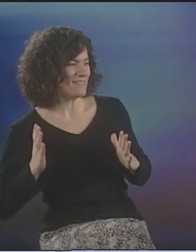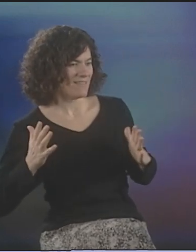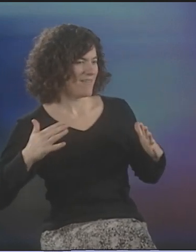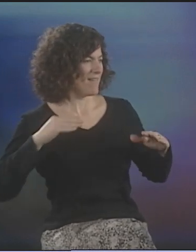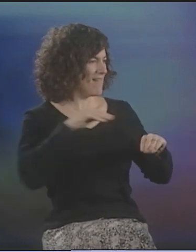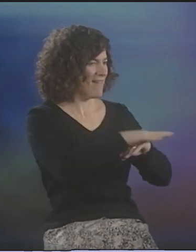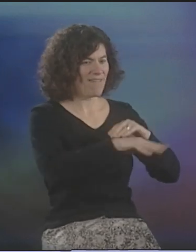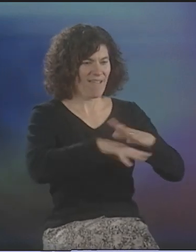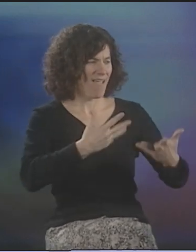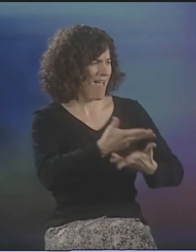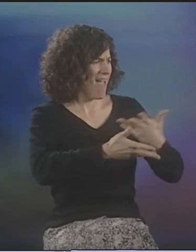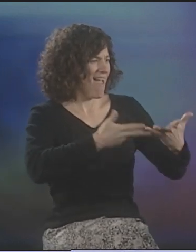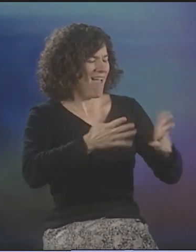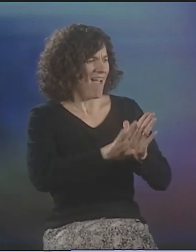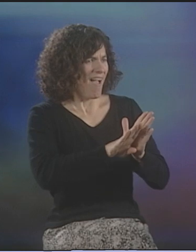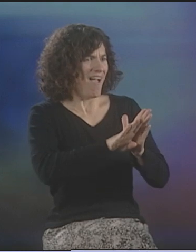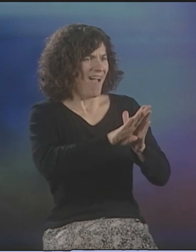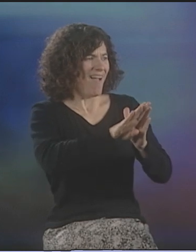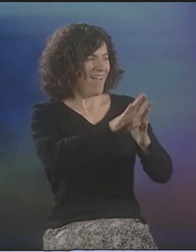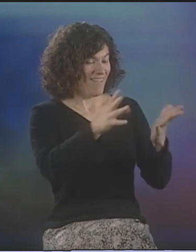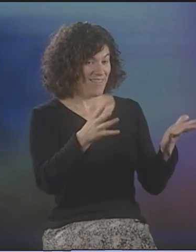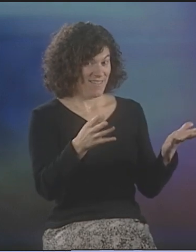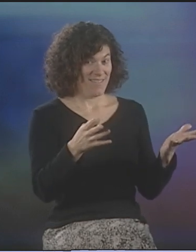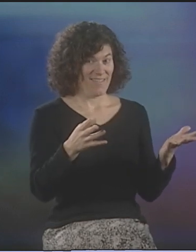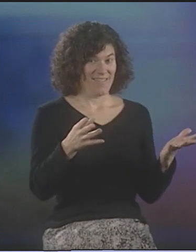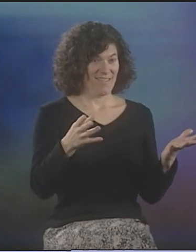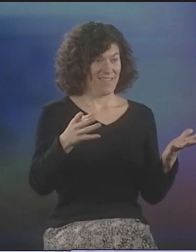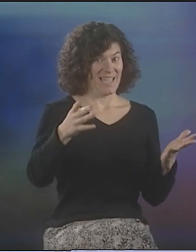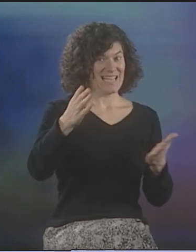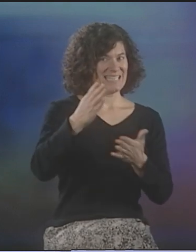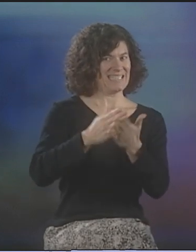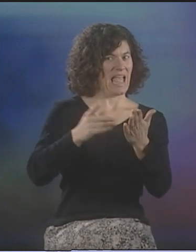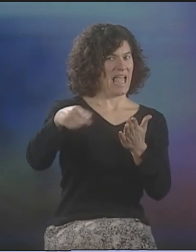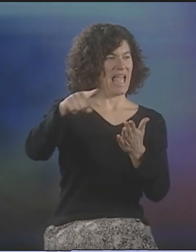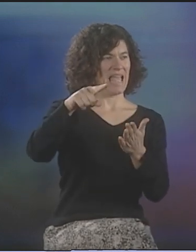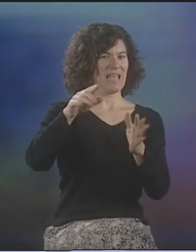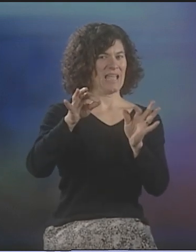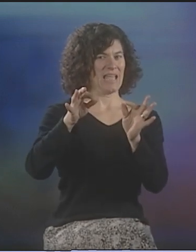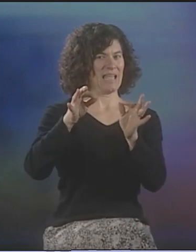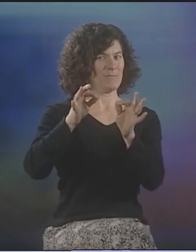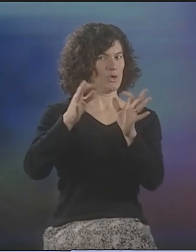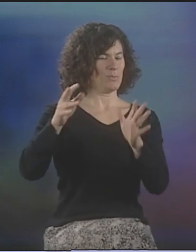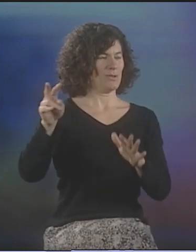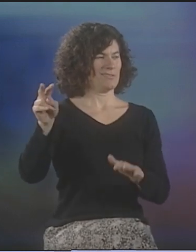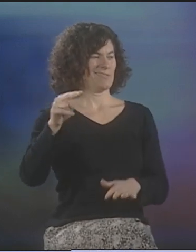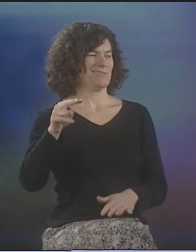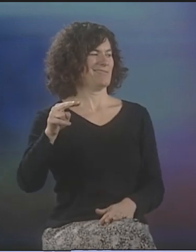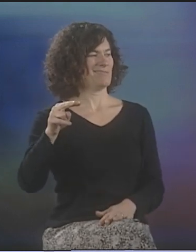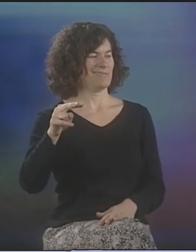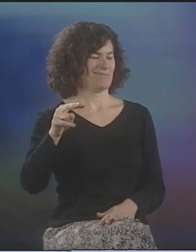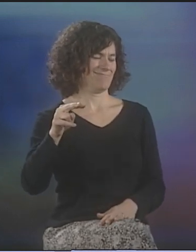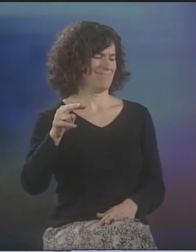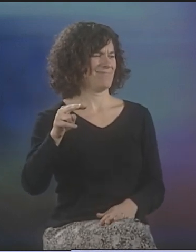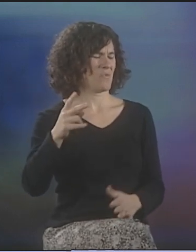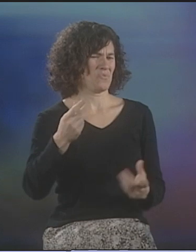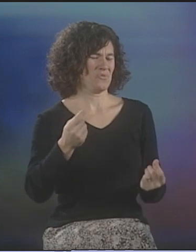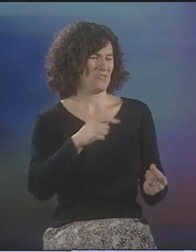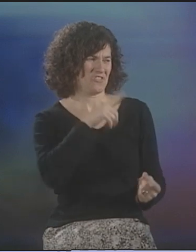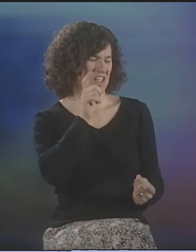WE WERE PART OF THIS WONDERFUL HURRICANE OF EFFORT, BUT THERE WERE OTHER PEOPLE, ESPECIALLY INTERPRETERS, WHO WERE SAYING, "WHAT THE HECK ARE YOU DOING?"